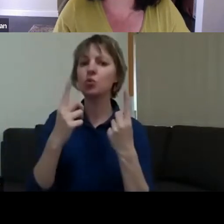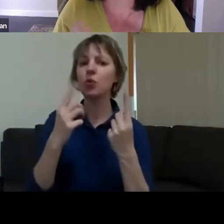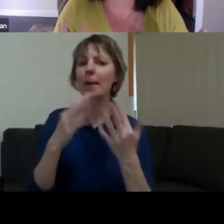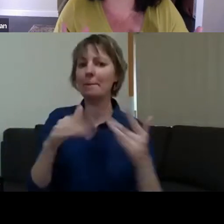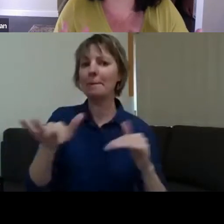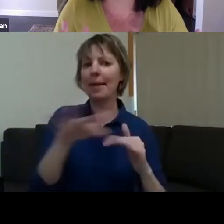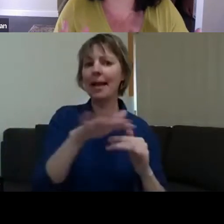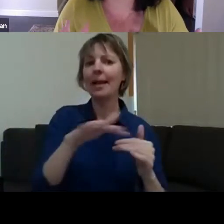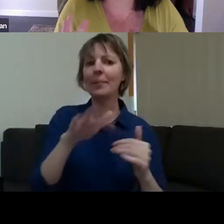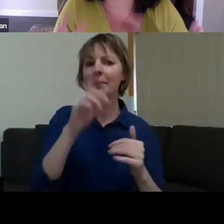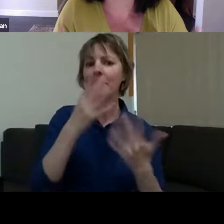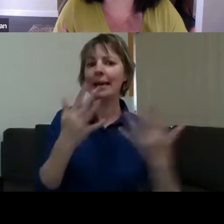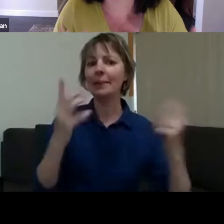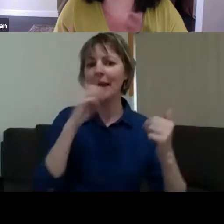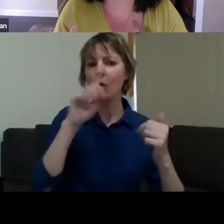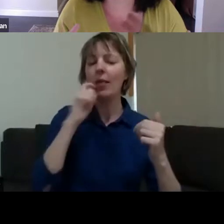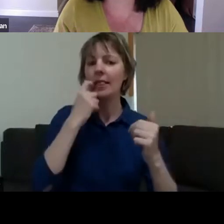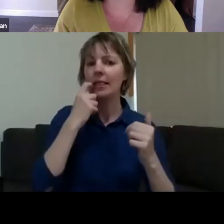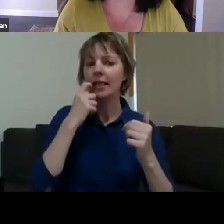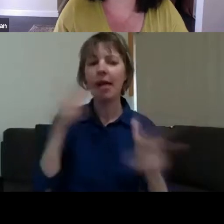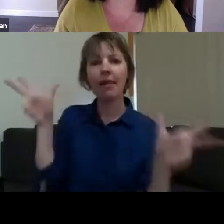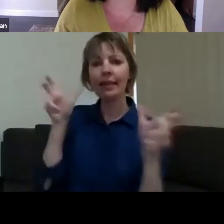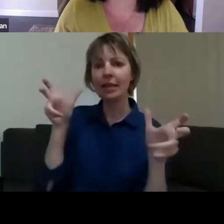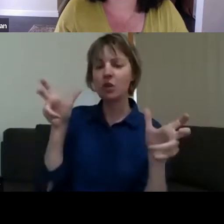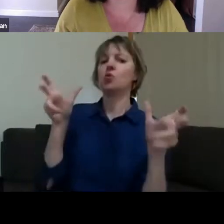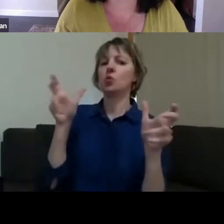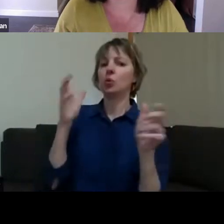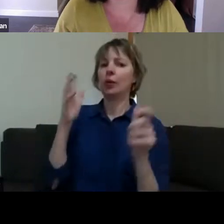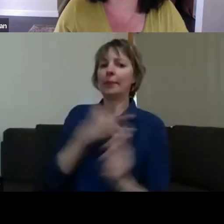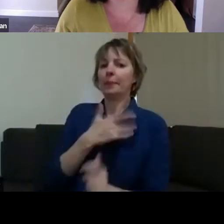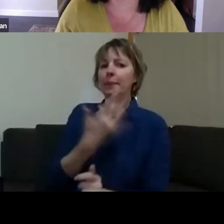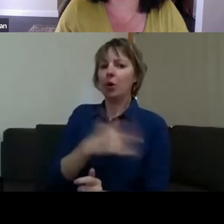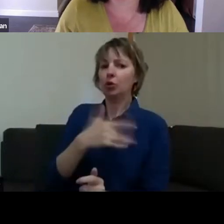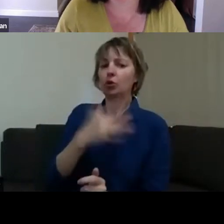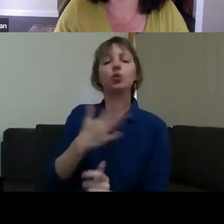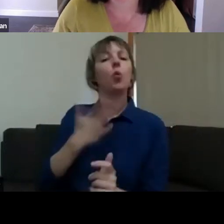packaging that up as well with some support to make sure that those that